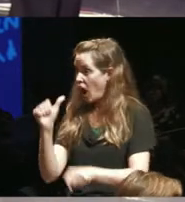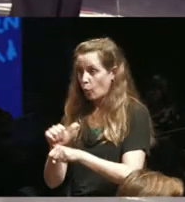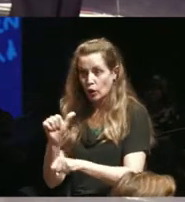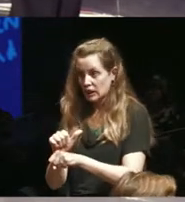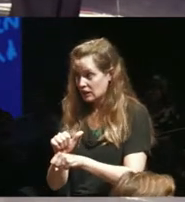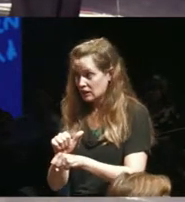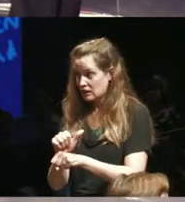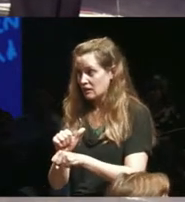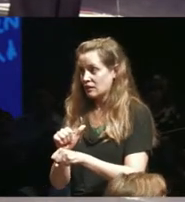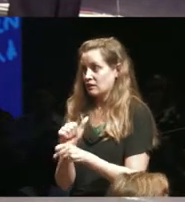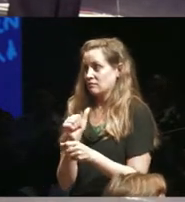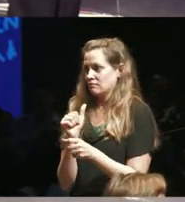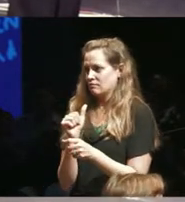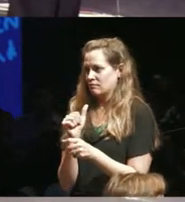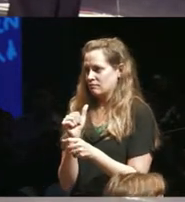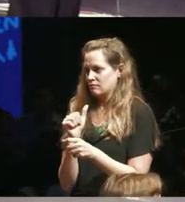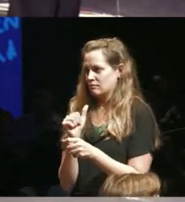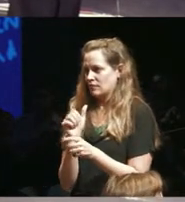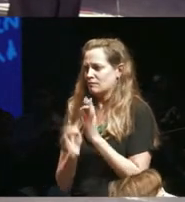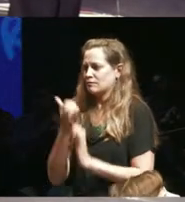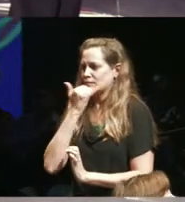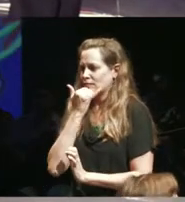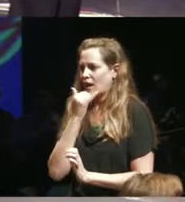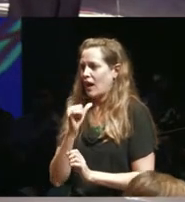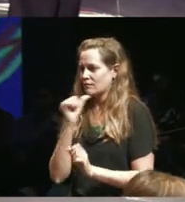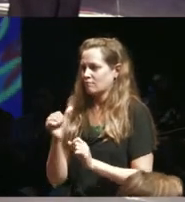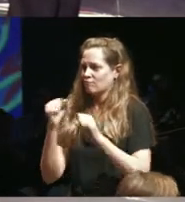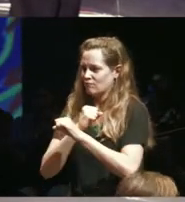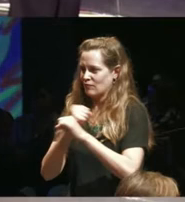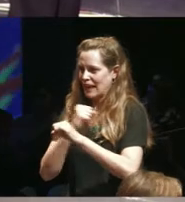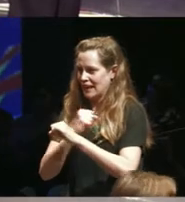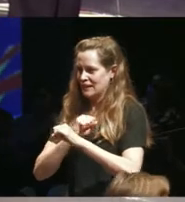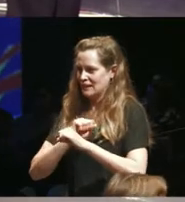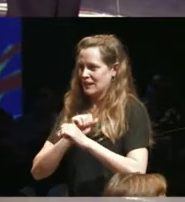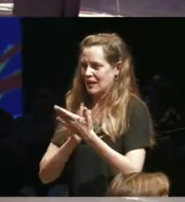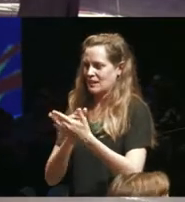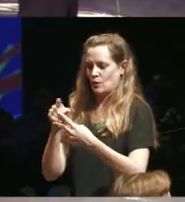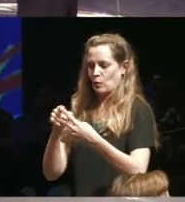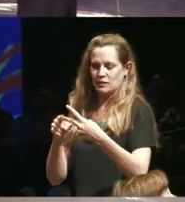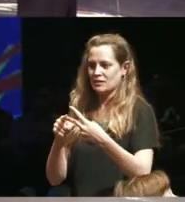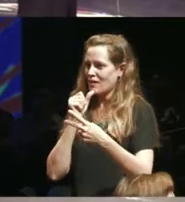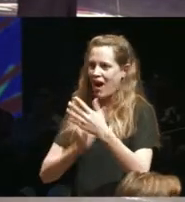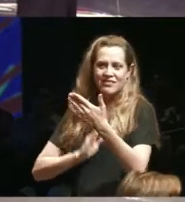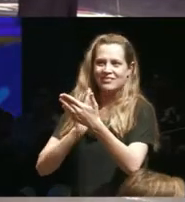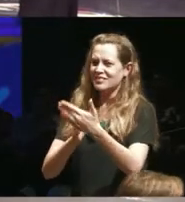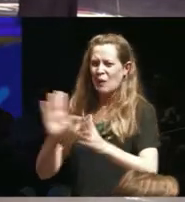those traffic misrepresentations again what Tyrus was saying lots of people in